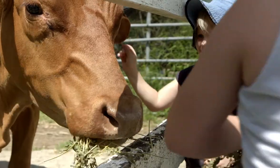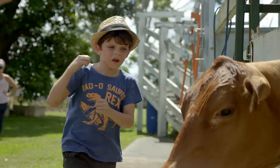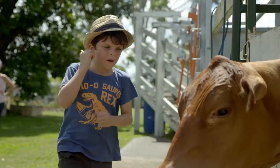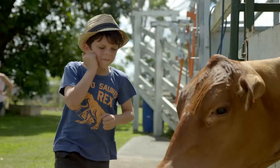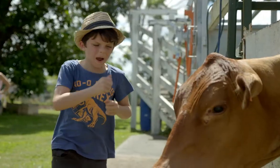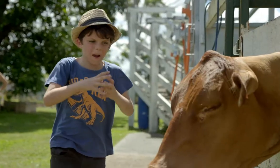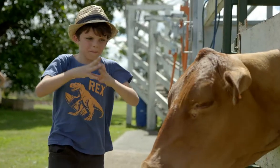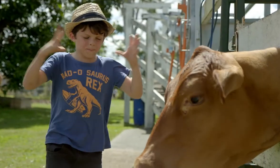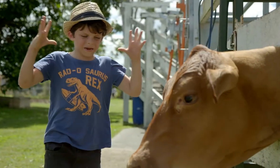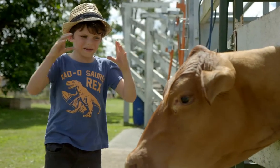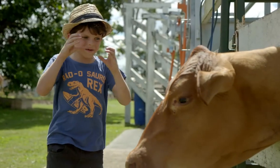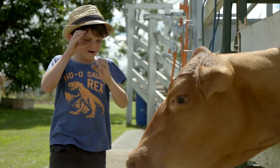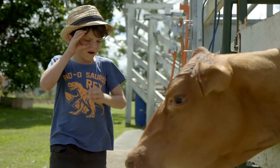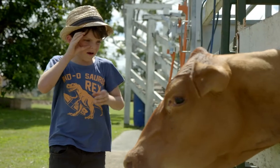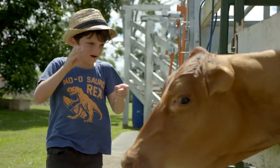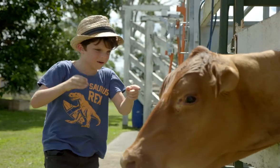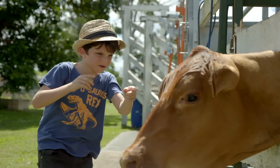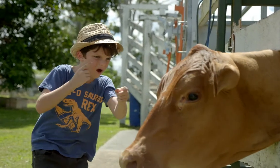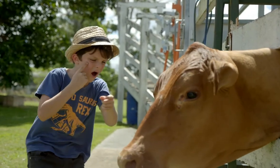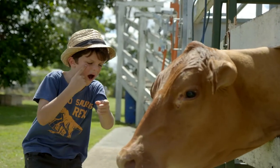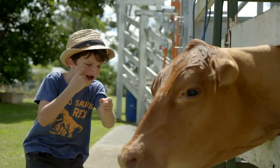It's got big black eyes